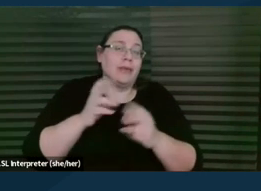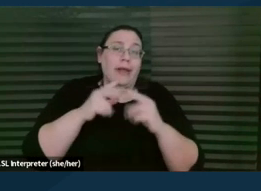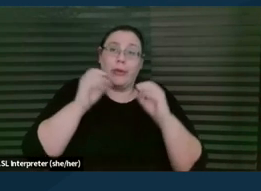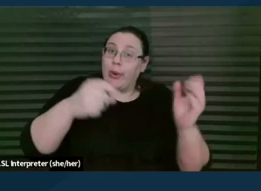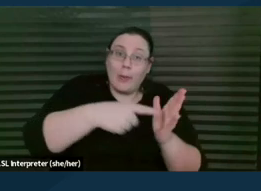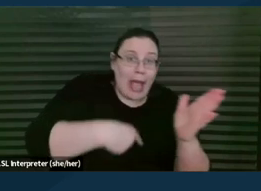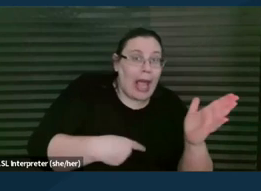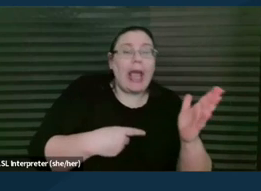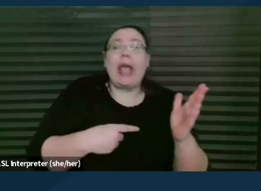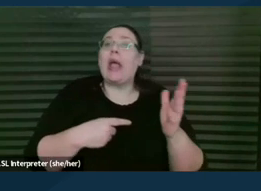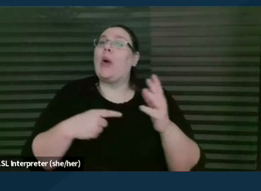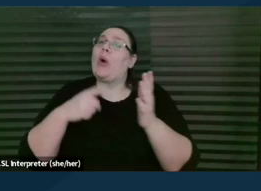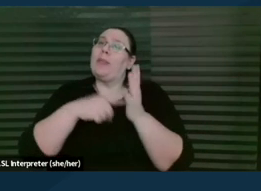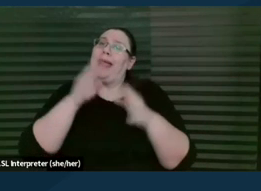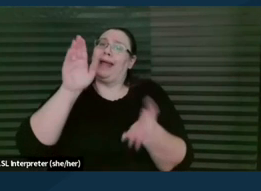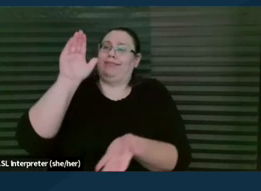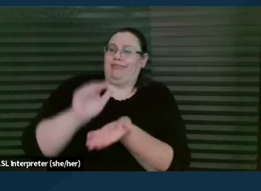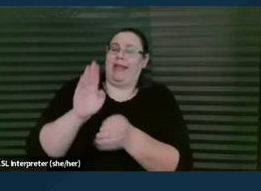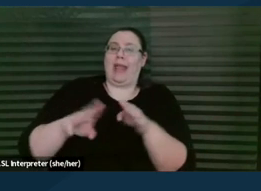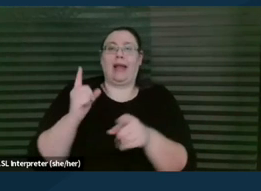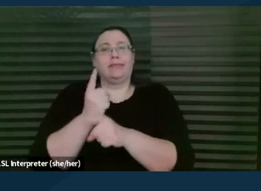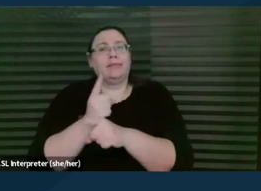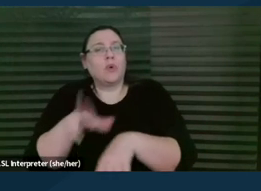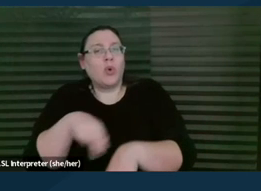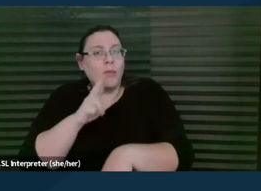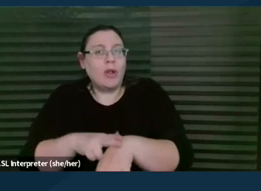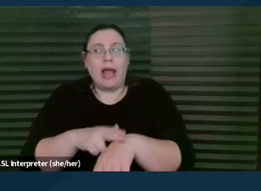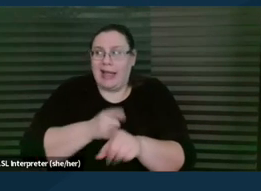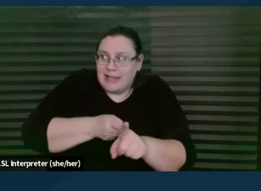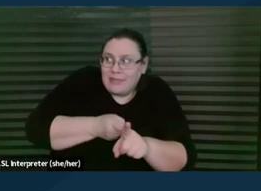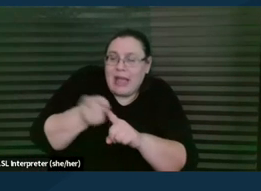and have this specialized knowledge. And we've tried to update that list.